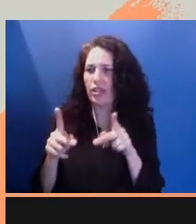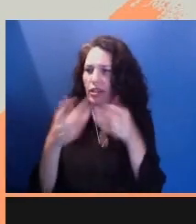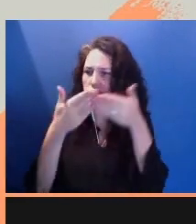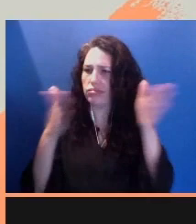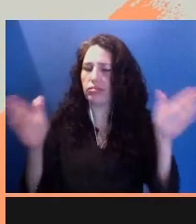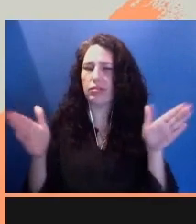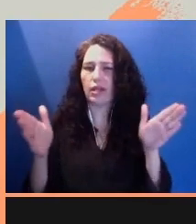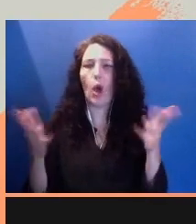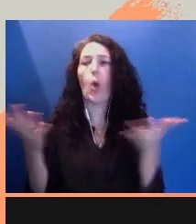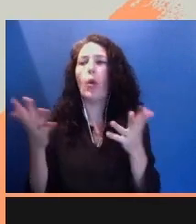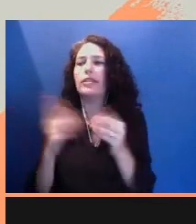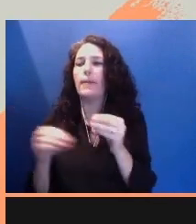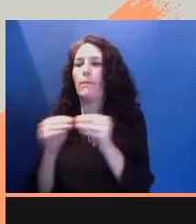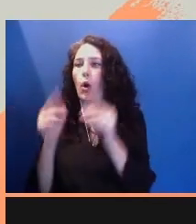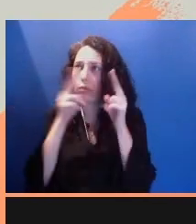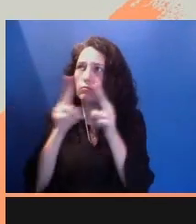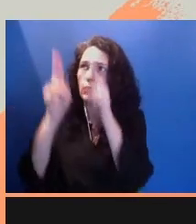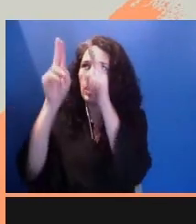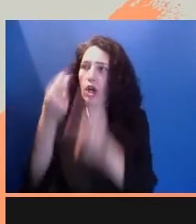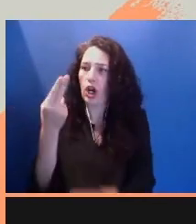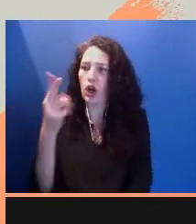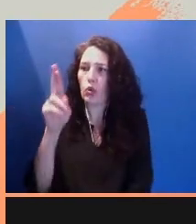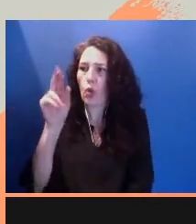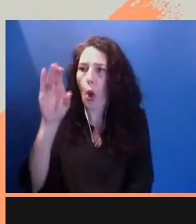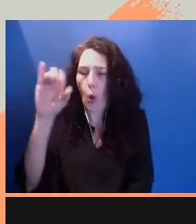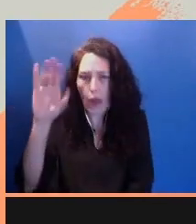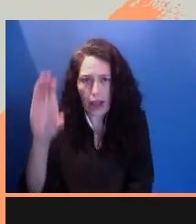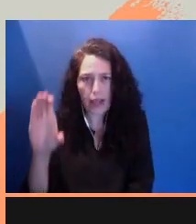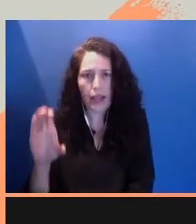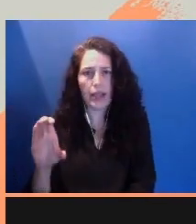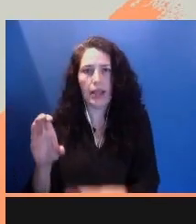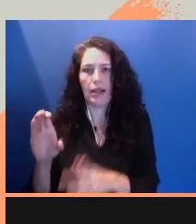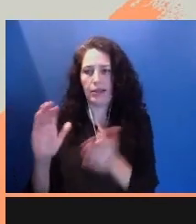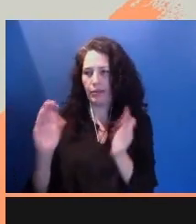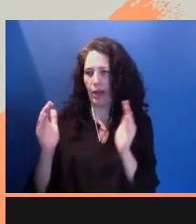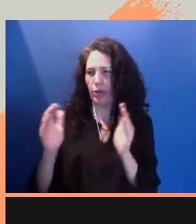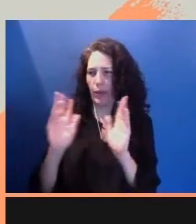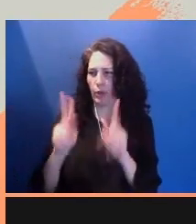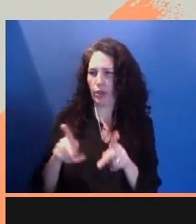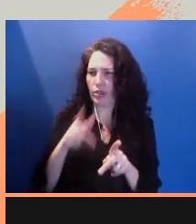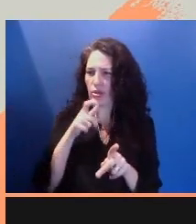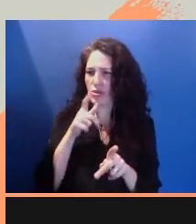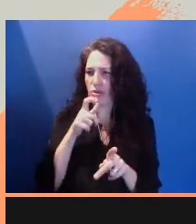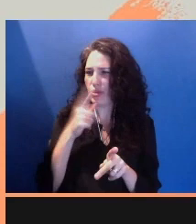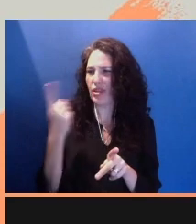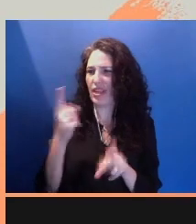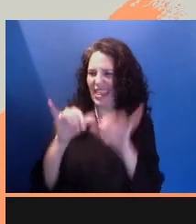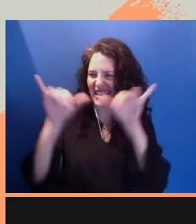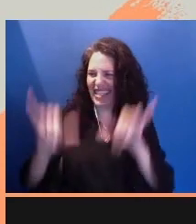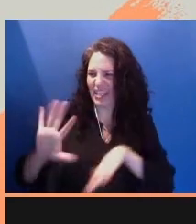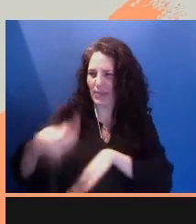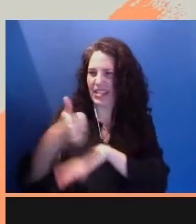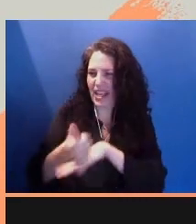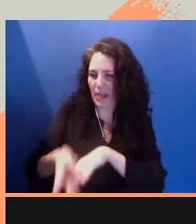again and again despite a system created to extract their labor and crush them for being unworthy?